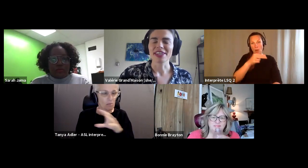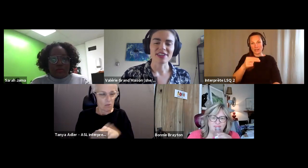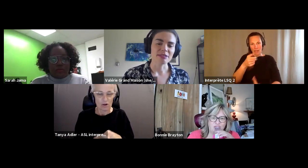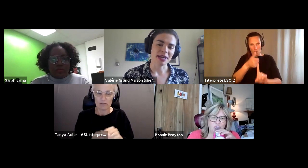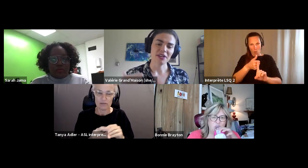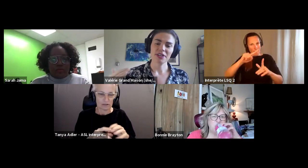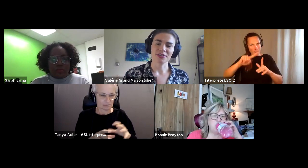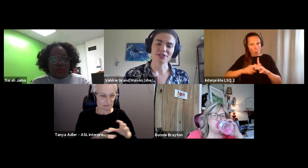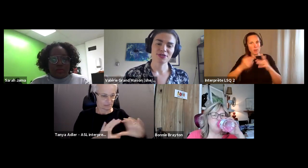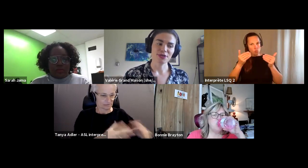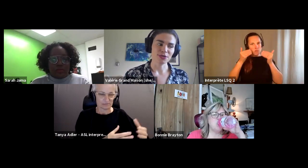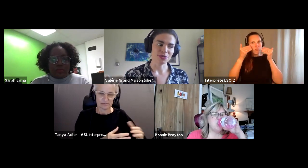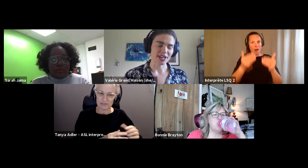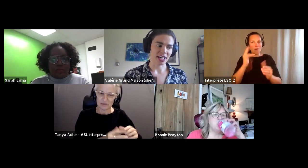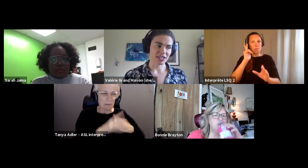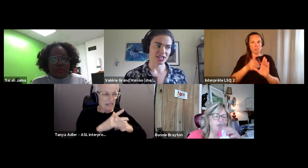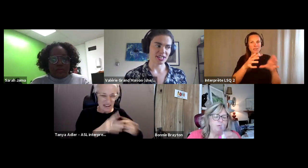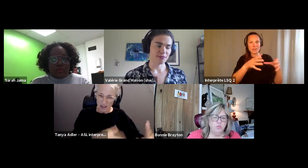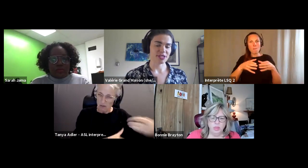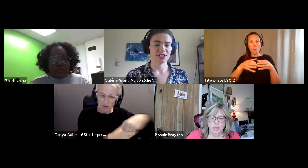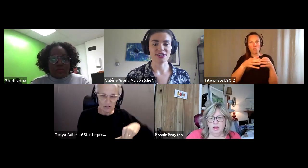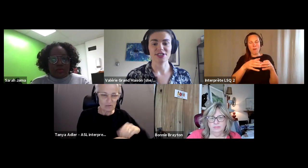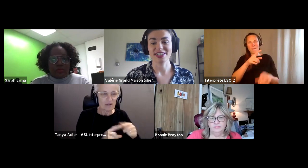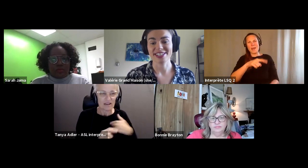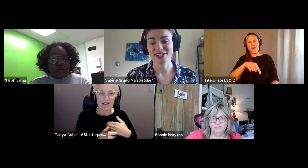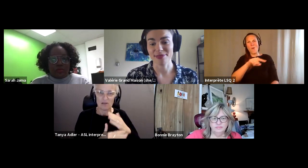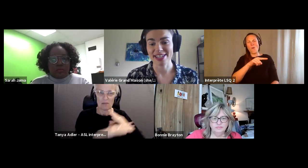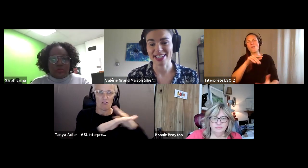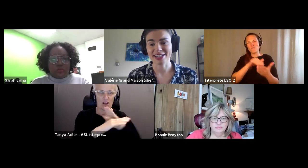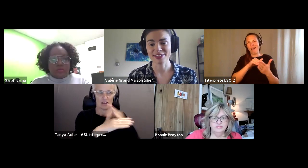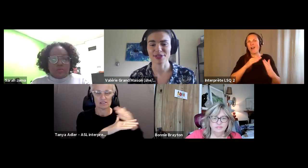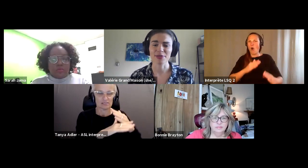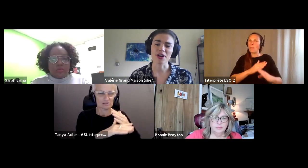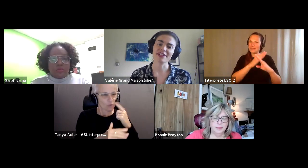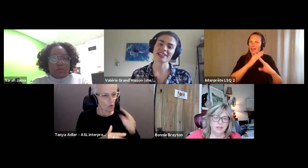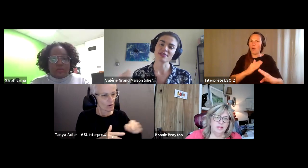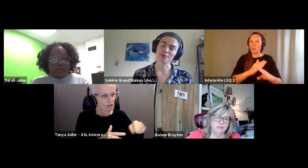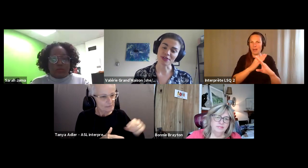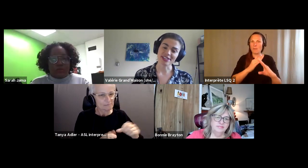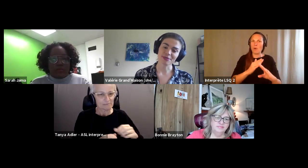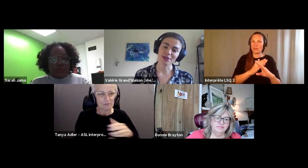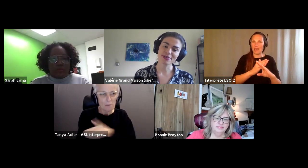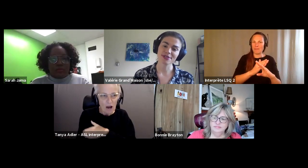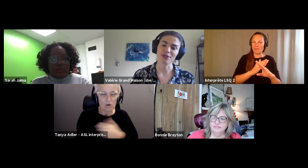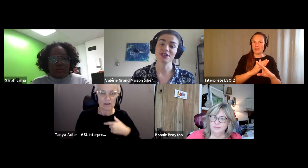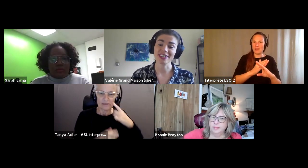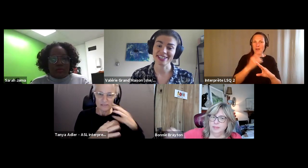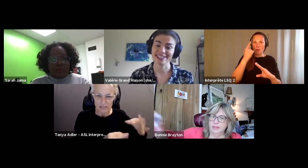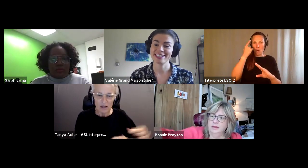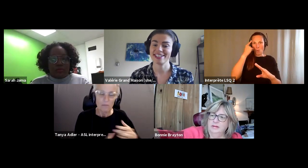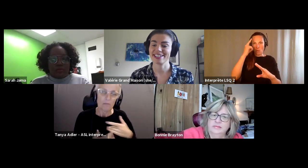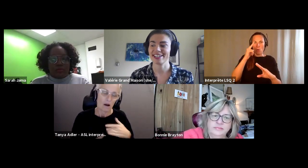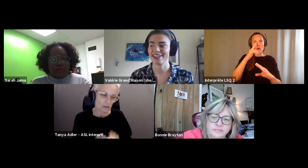Valérie Grand’Maison (she/elle): But they face barriers to achieve positions of decision making, so they were often in supporting roles or tokenistic.